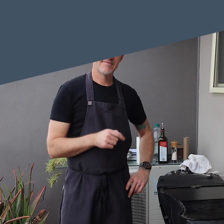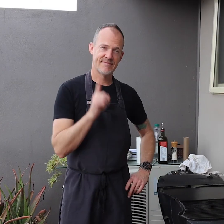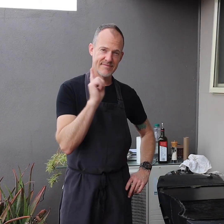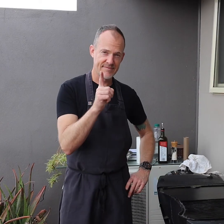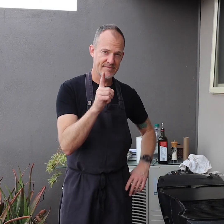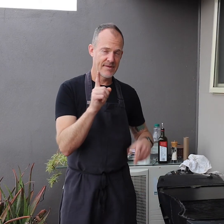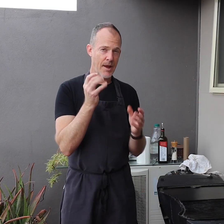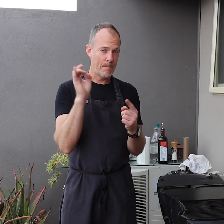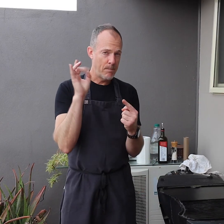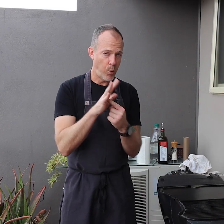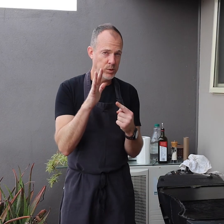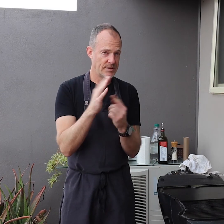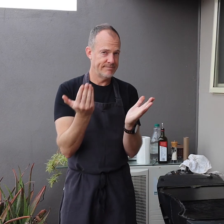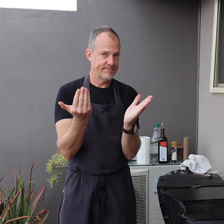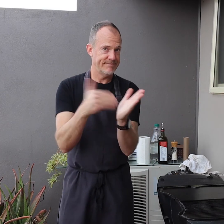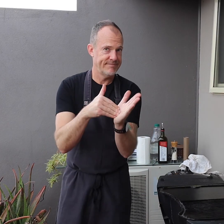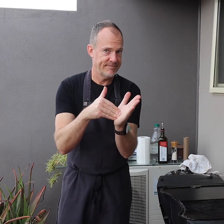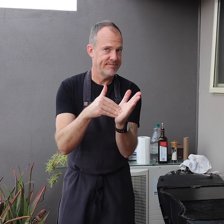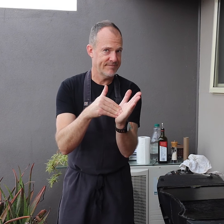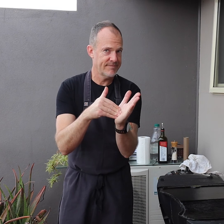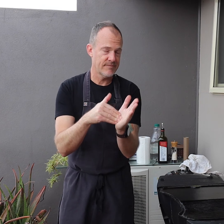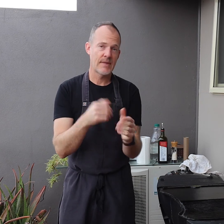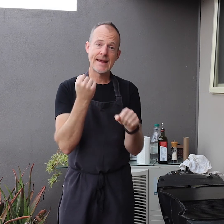Some additional important information...